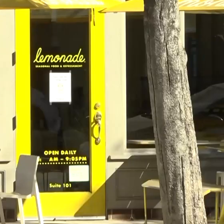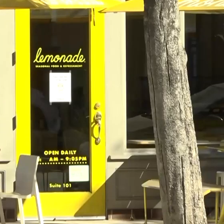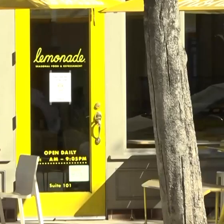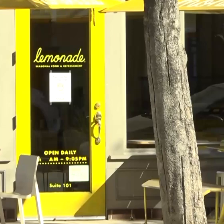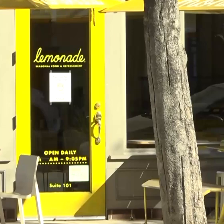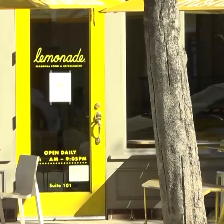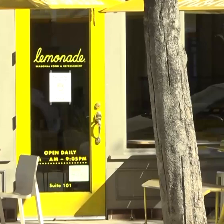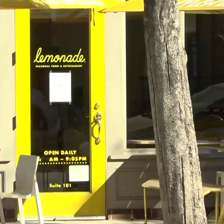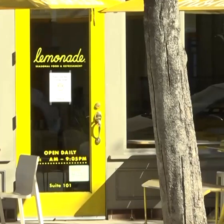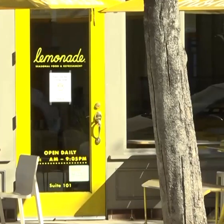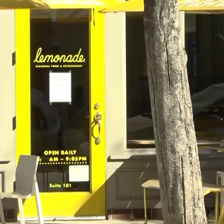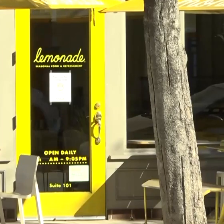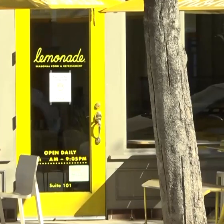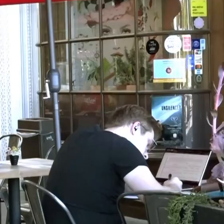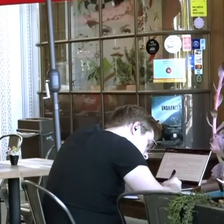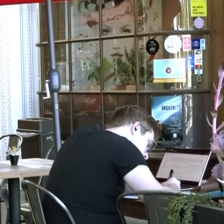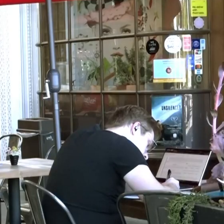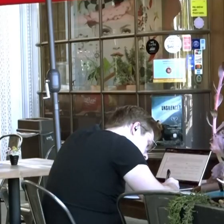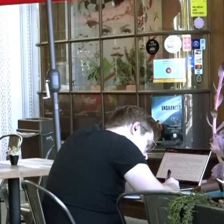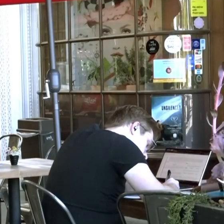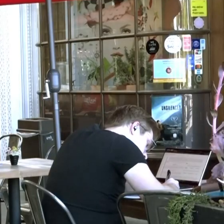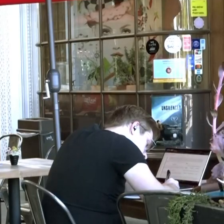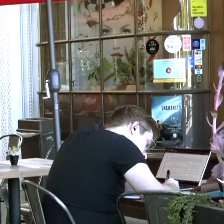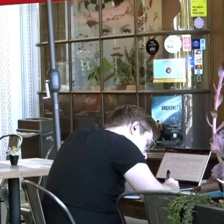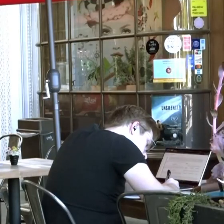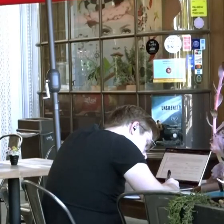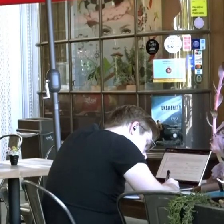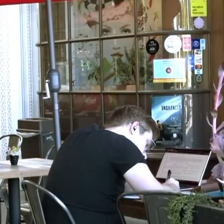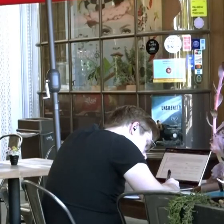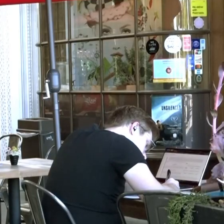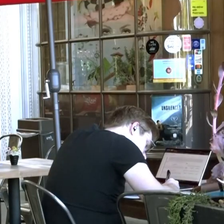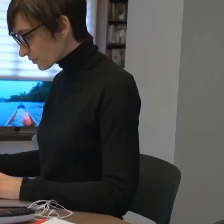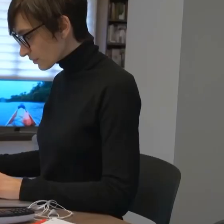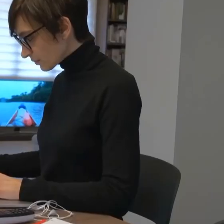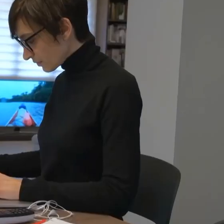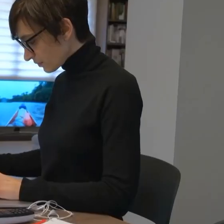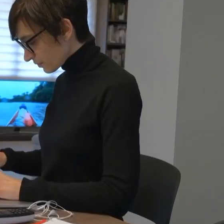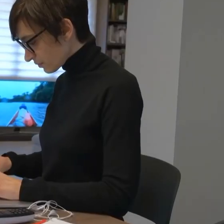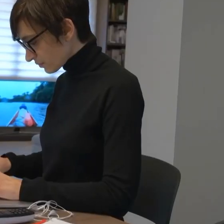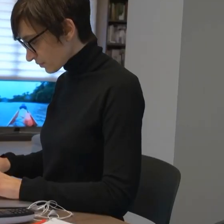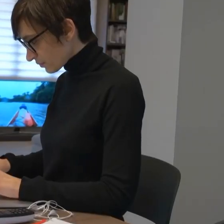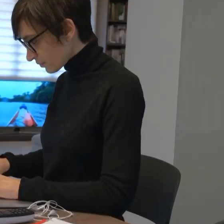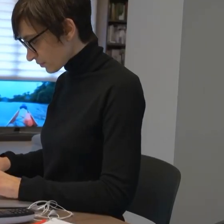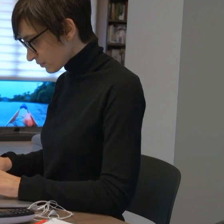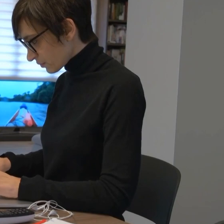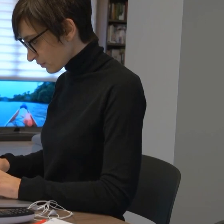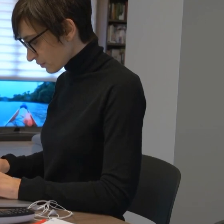their customers with a mix of takeout indoor and outdoor dining options